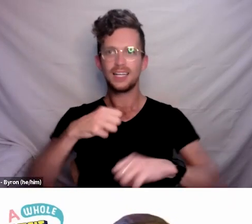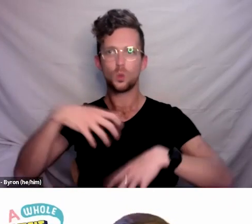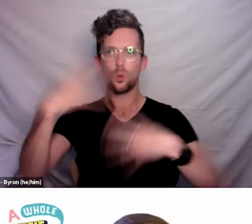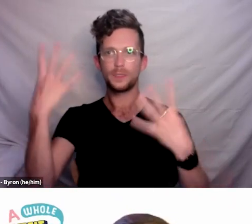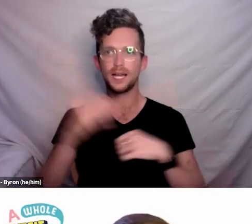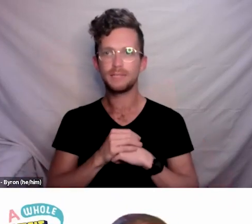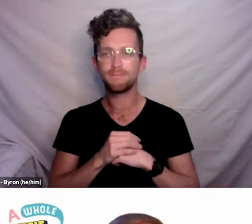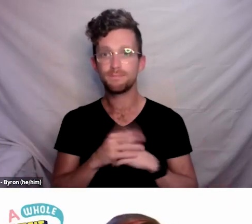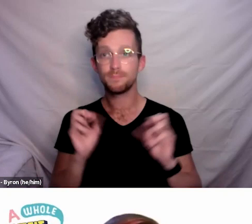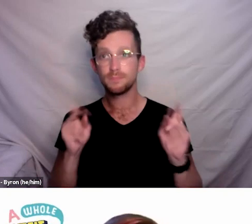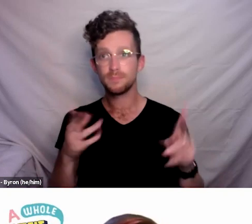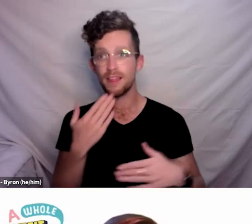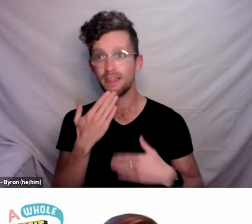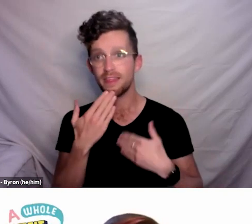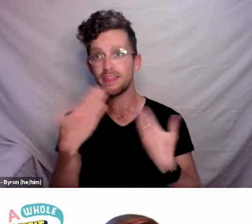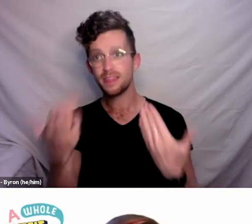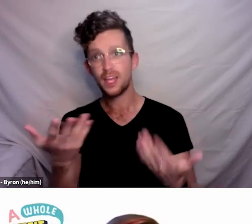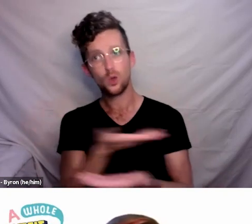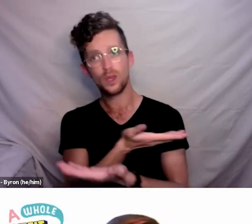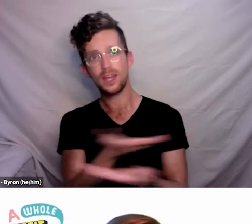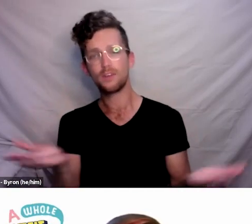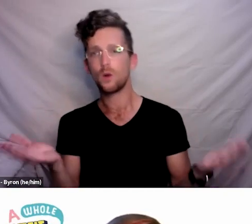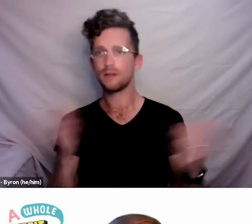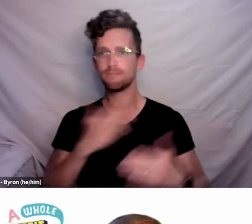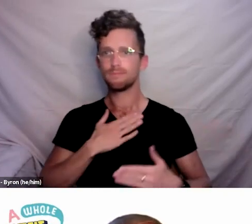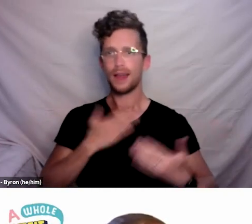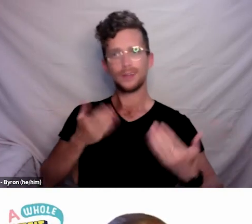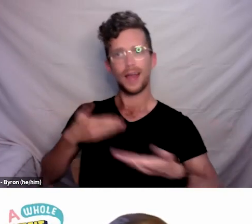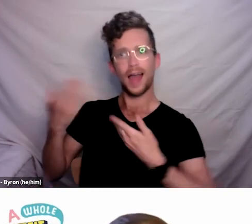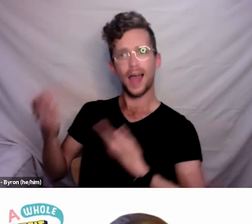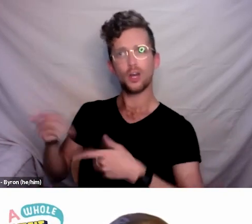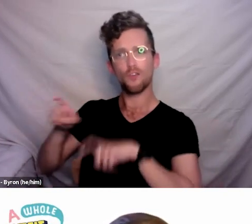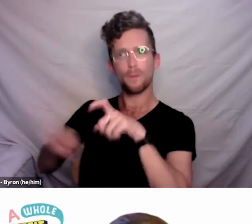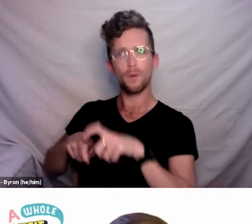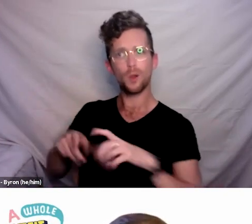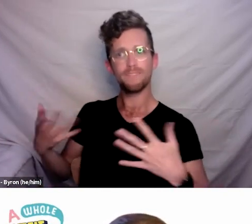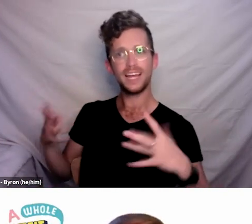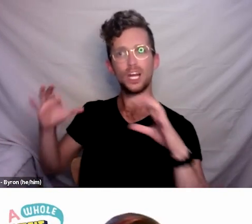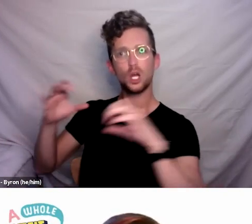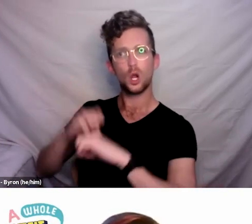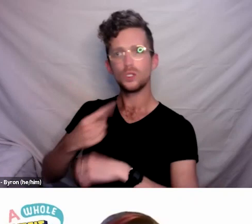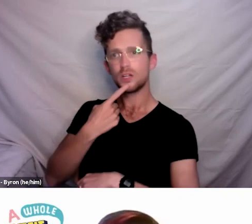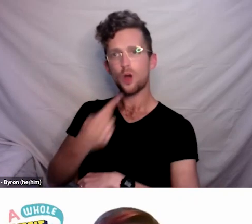I’d like to hand over to Paula for any closing comments that you may have before we go to Peter for Karakia.